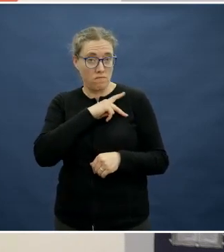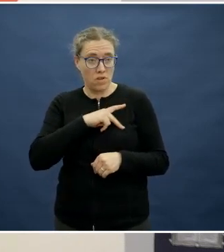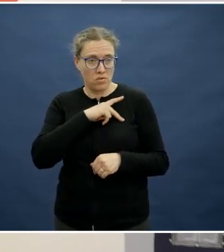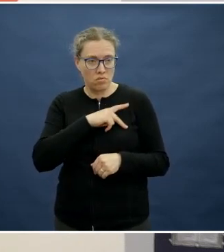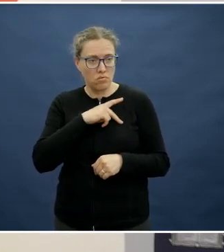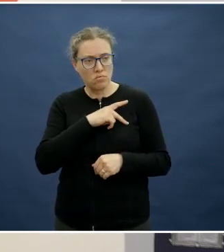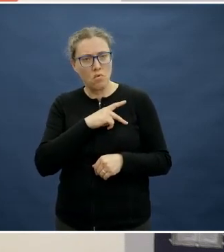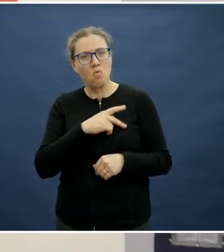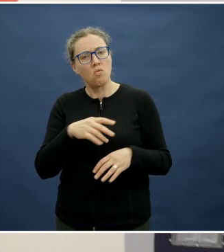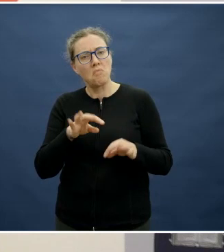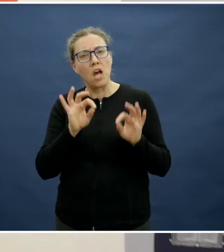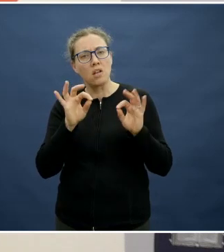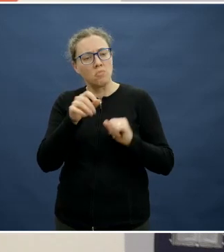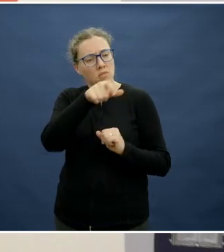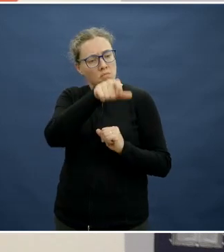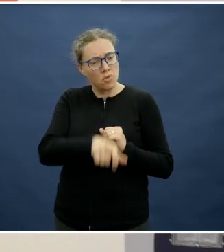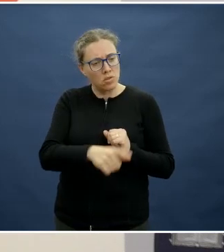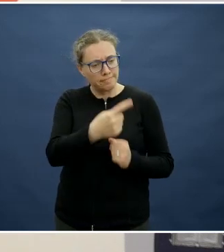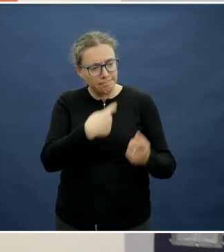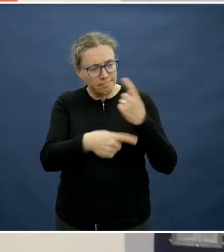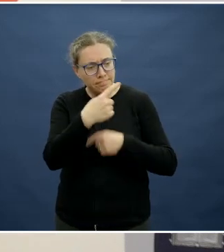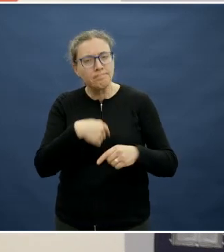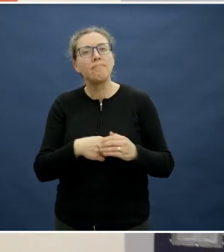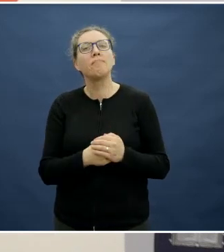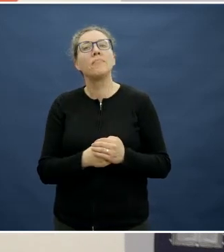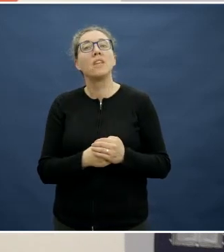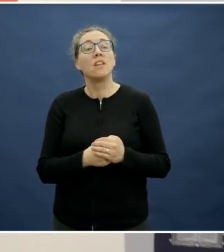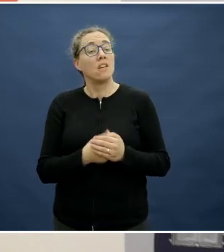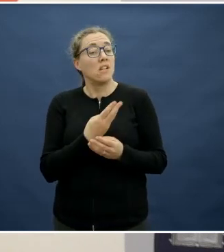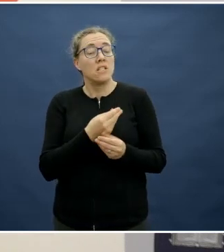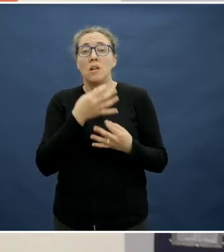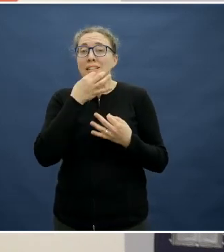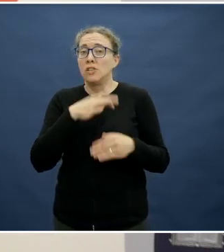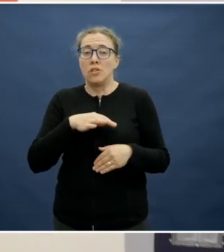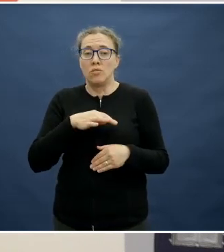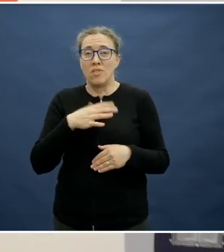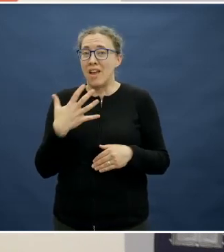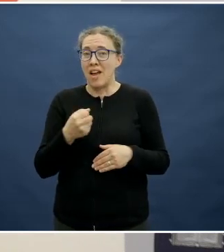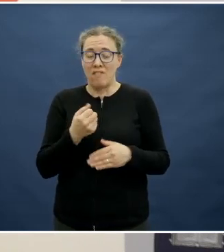at those areas where there are whole food groups limited and getting a accredited practising